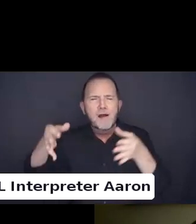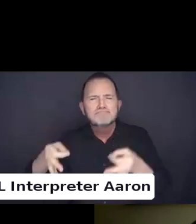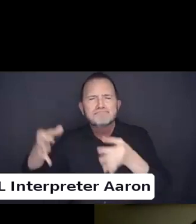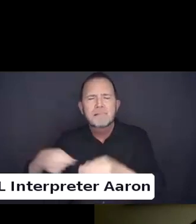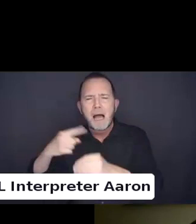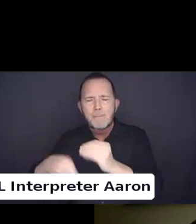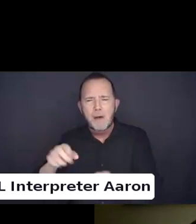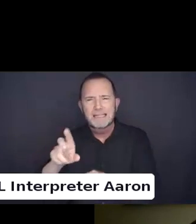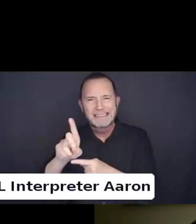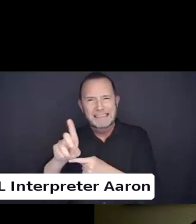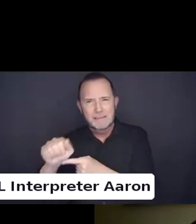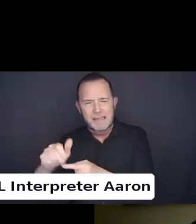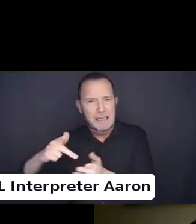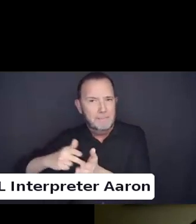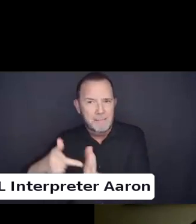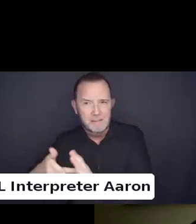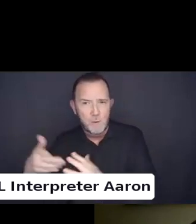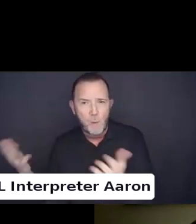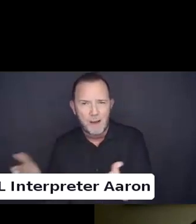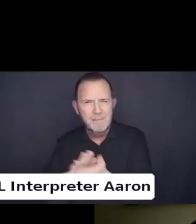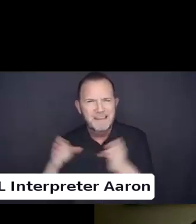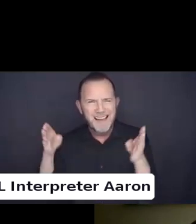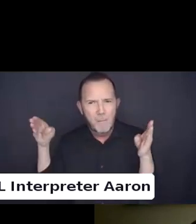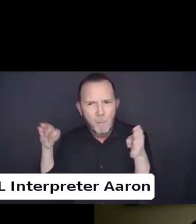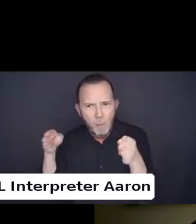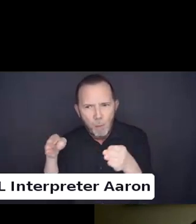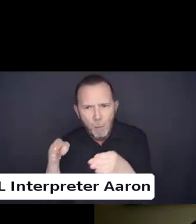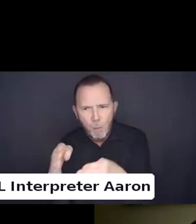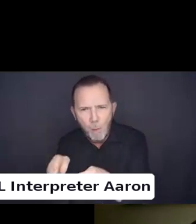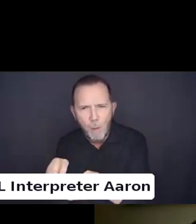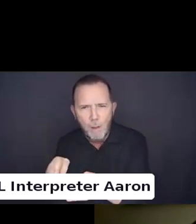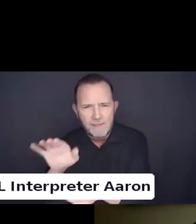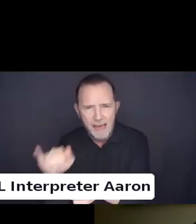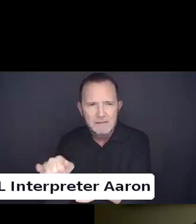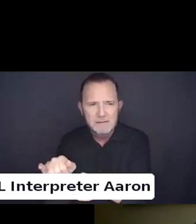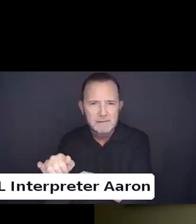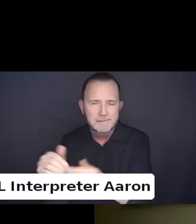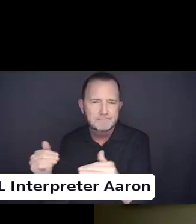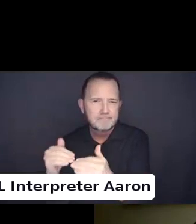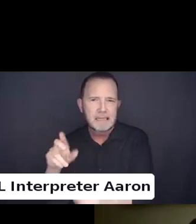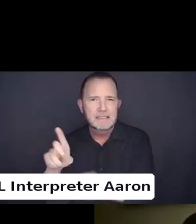I think that is more a question for Claudia or for the dog.